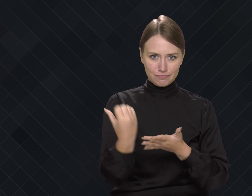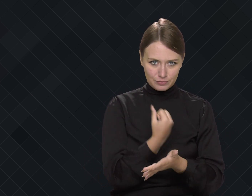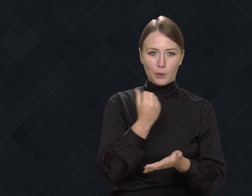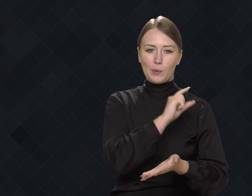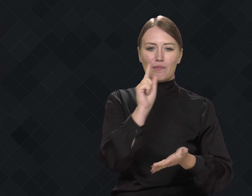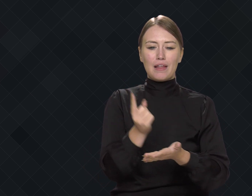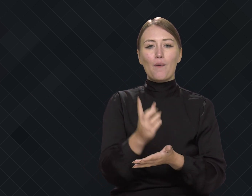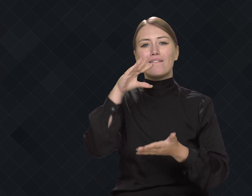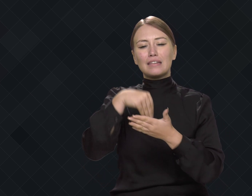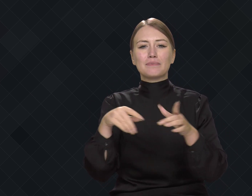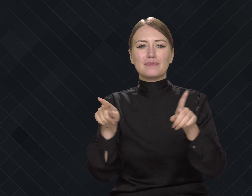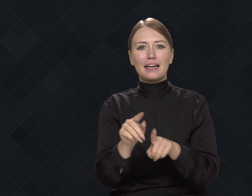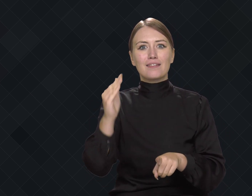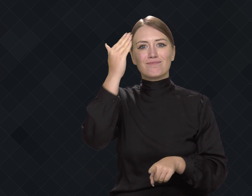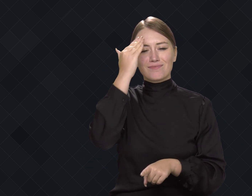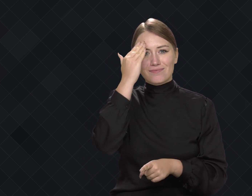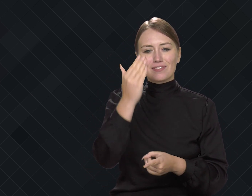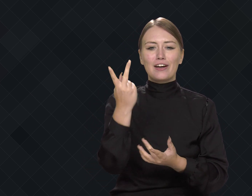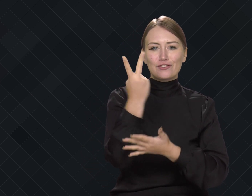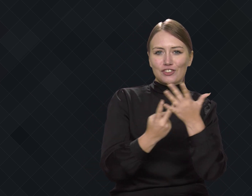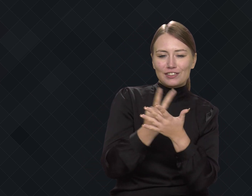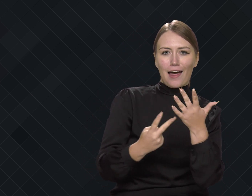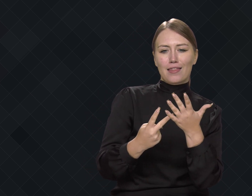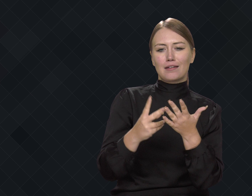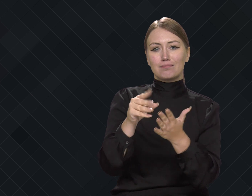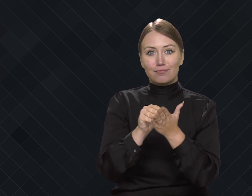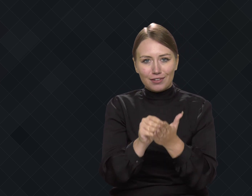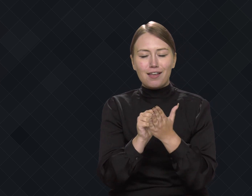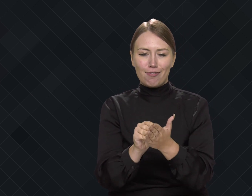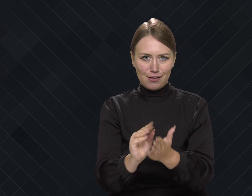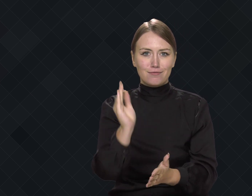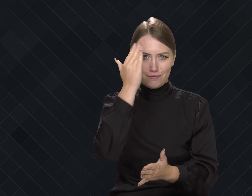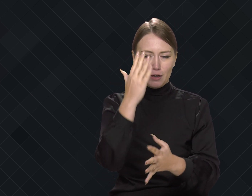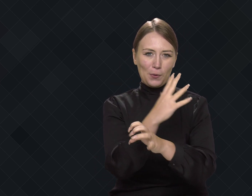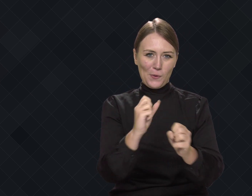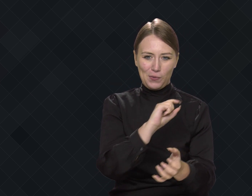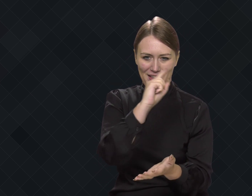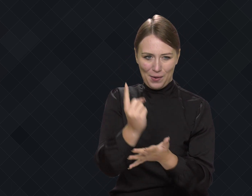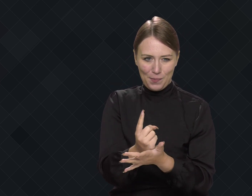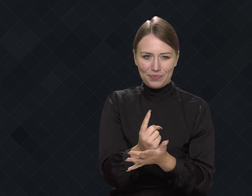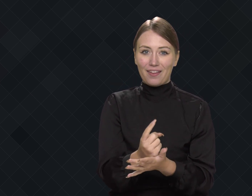including reading and writing skills.